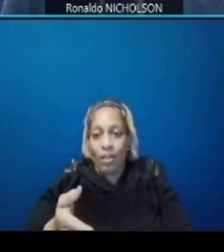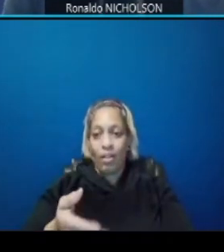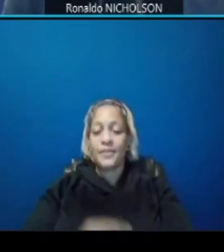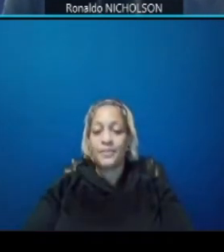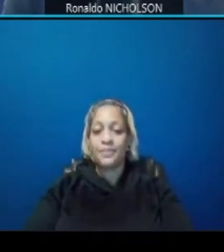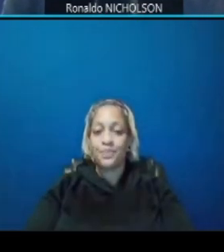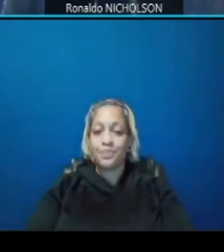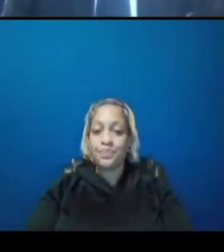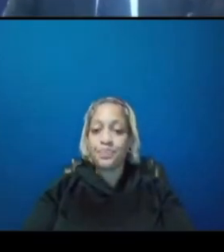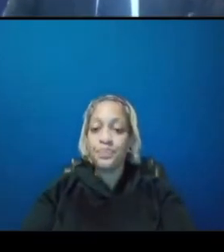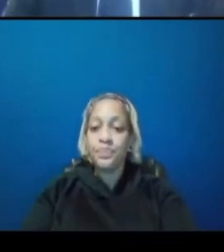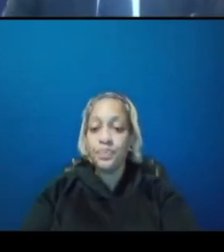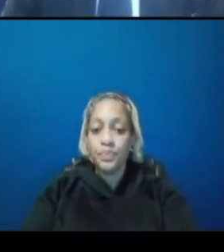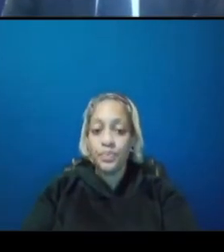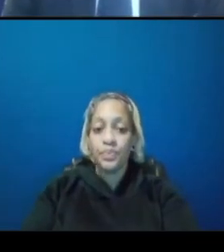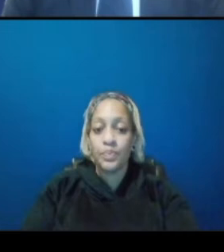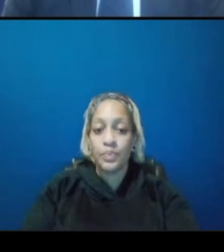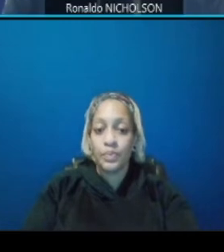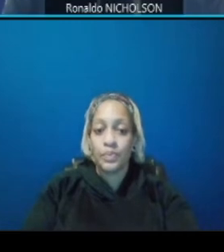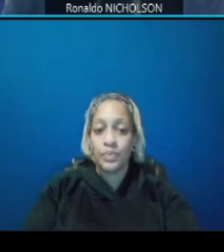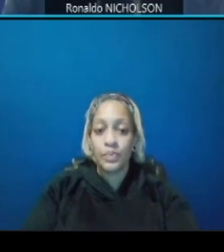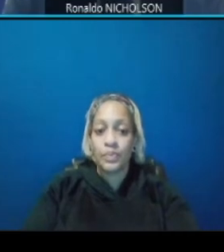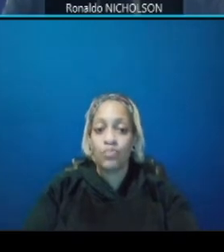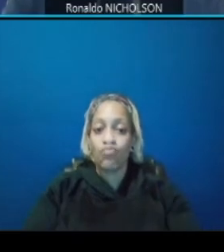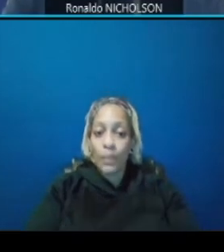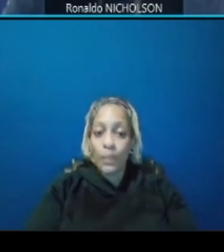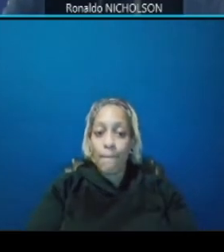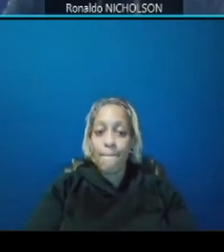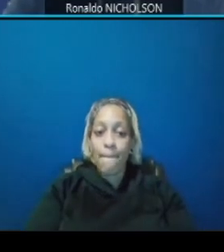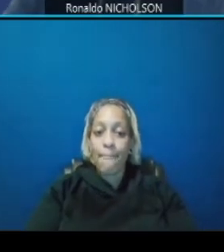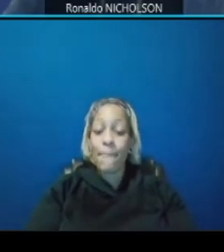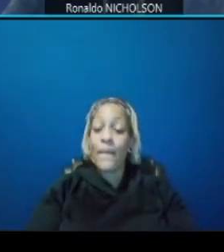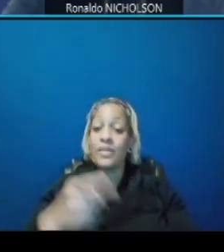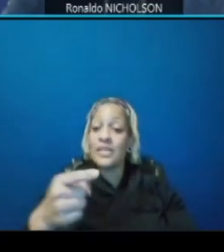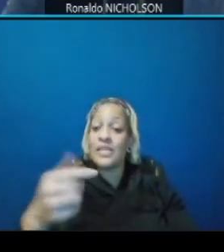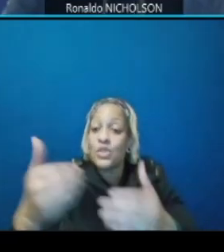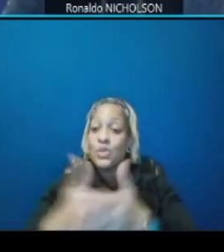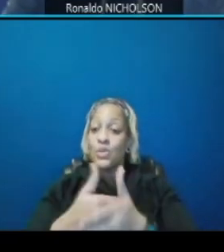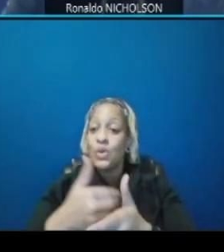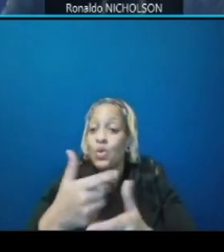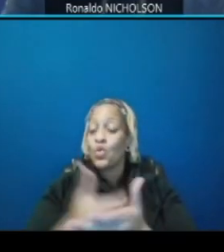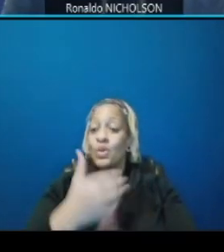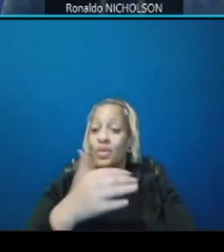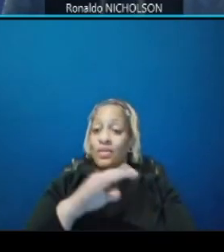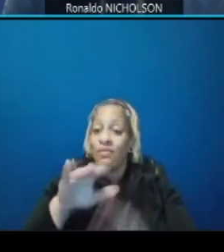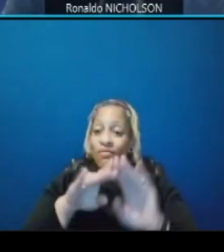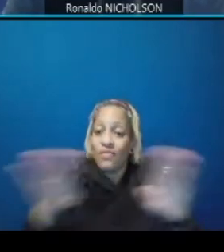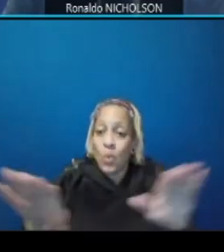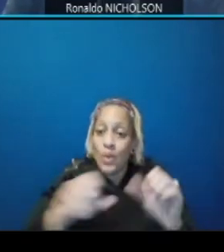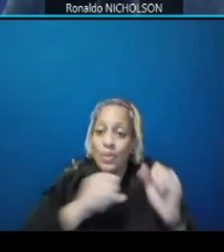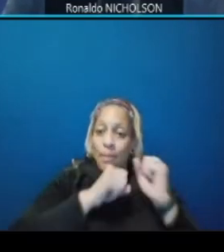this feature is needed for the power of the streetcar but it is our intent